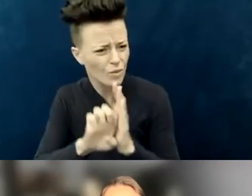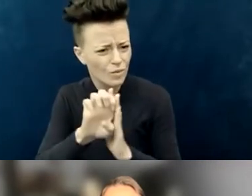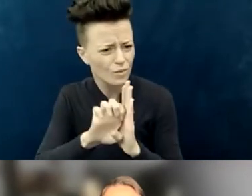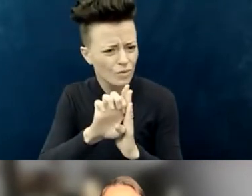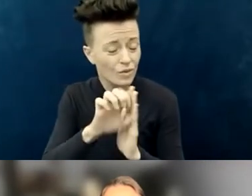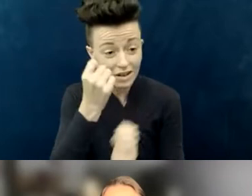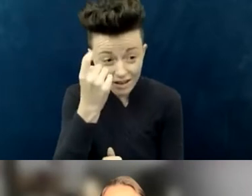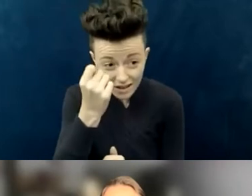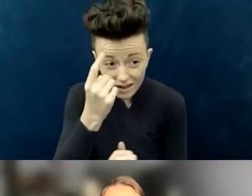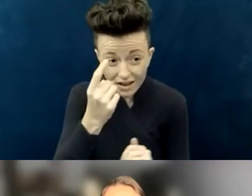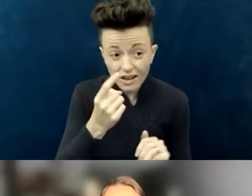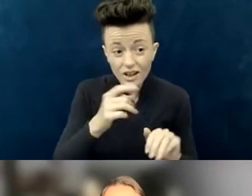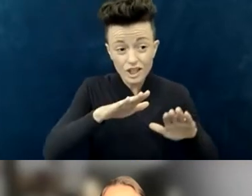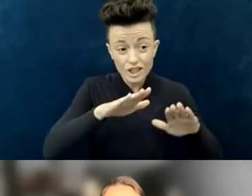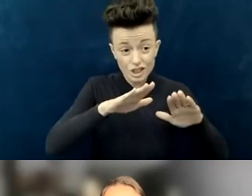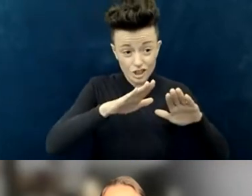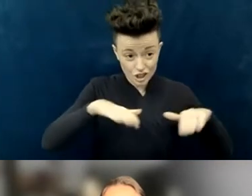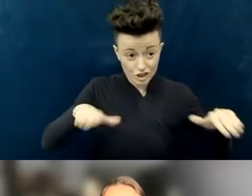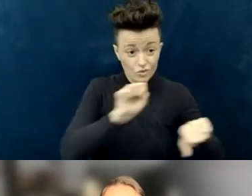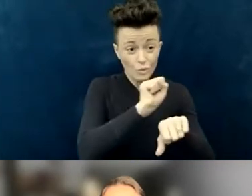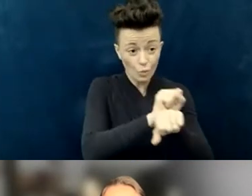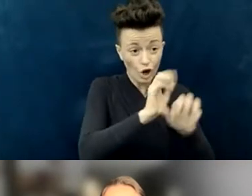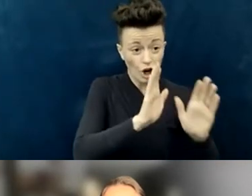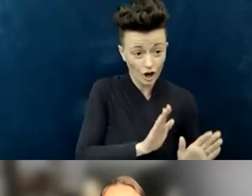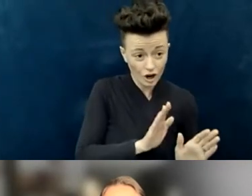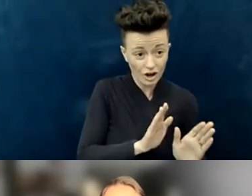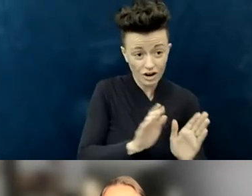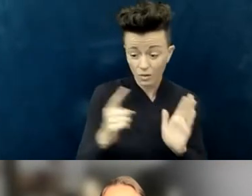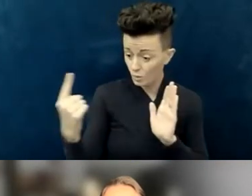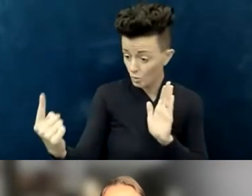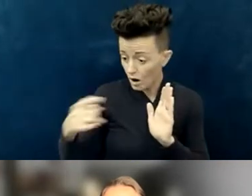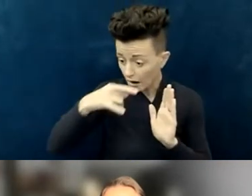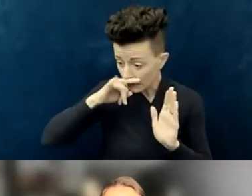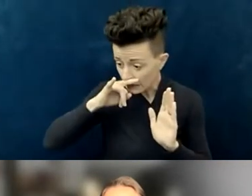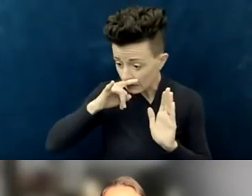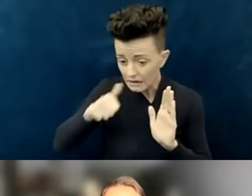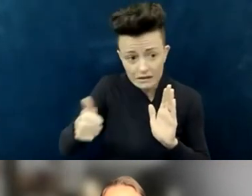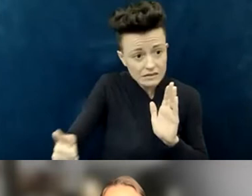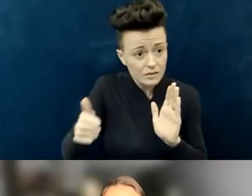had to carry a child in a full-body cast up and down the stairs